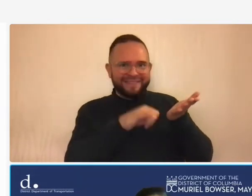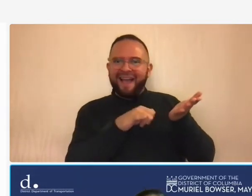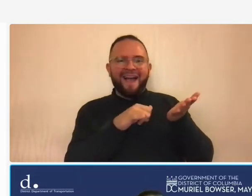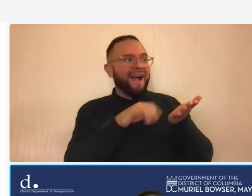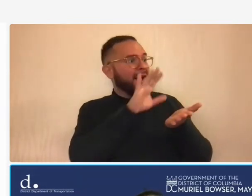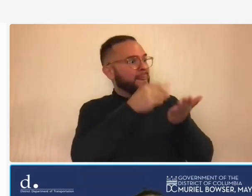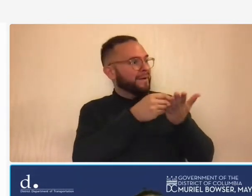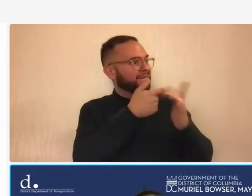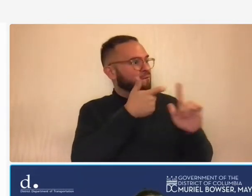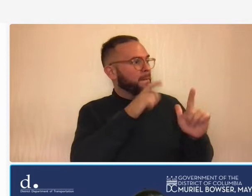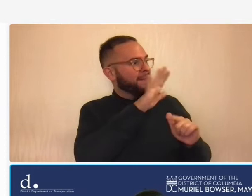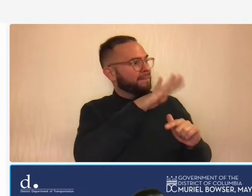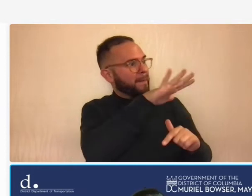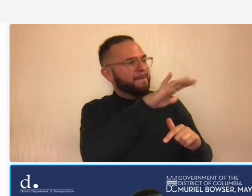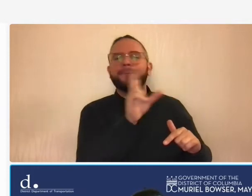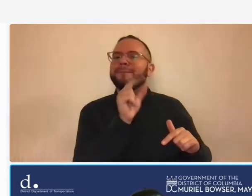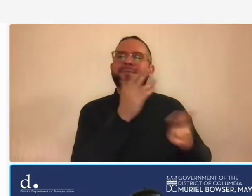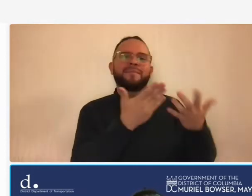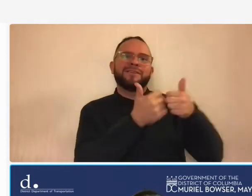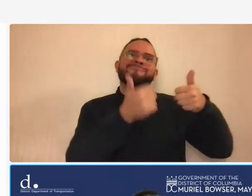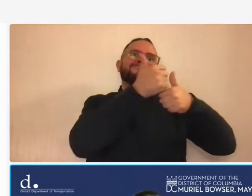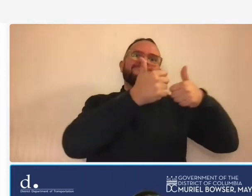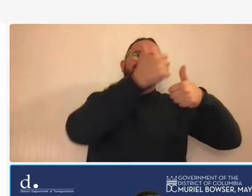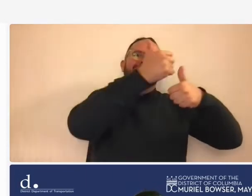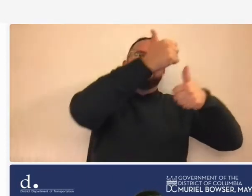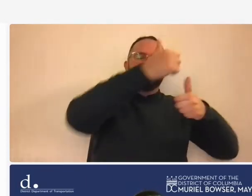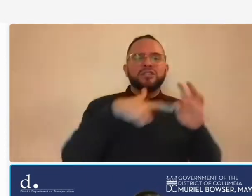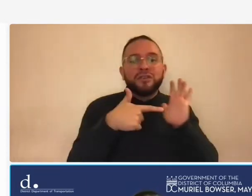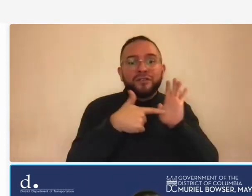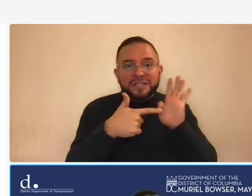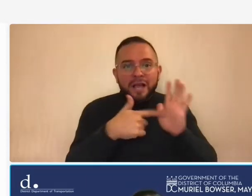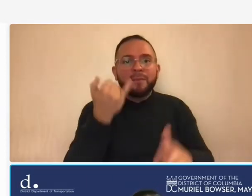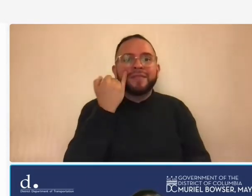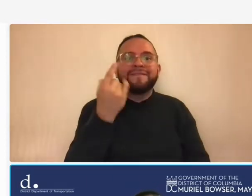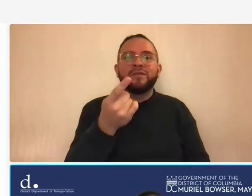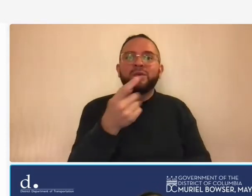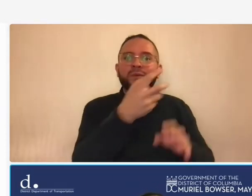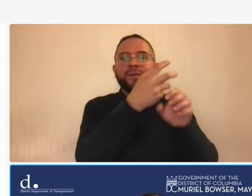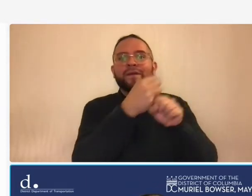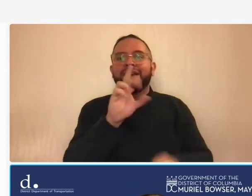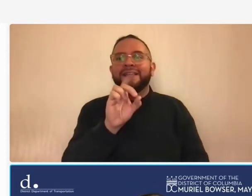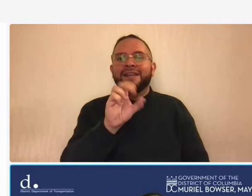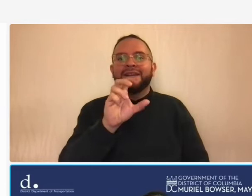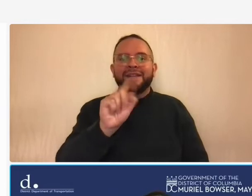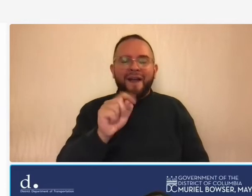so if you get a district of columbia um if you get a ddot contract that money still may have